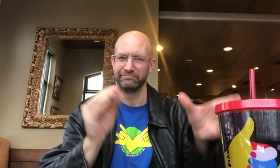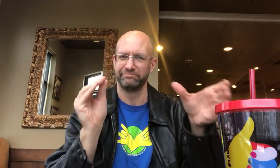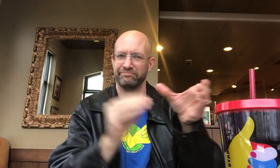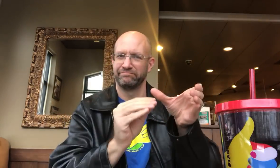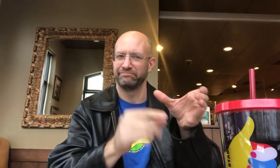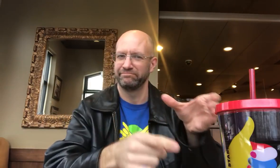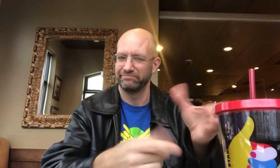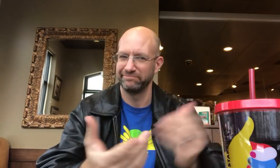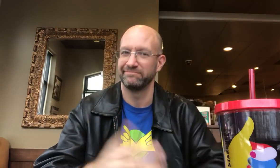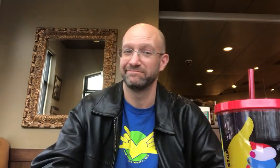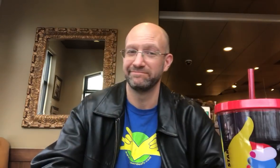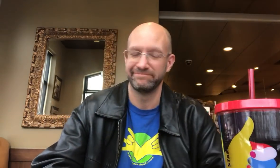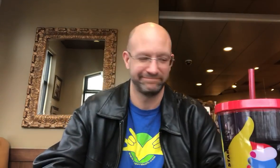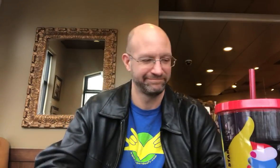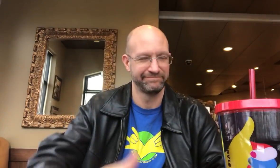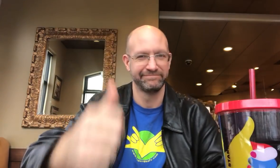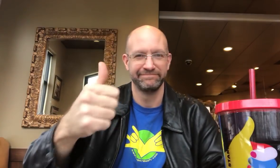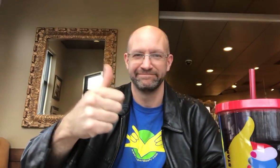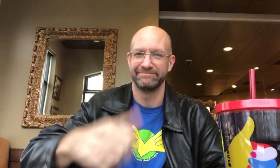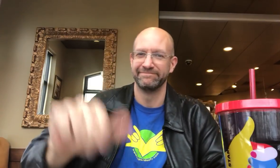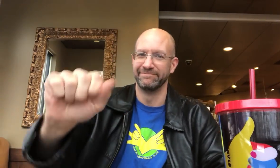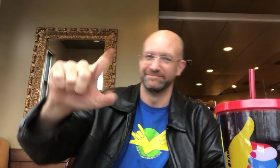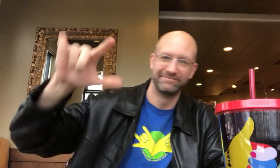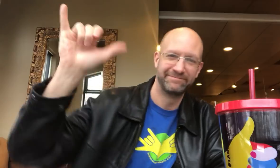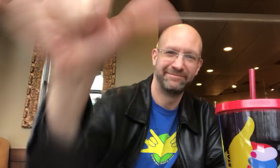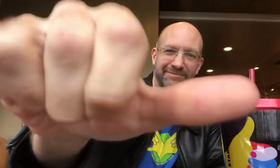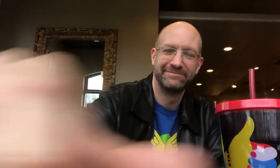And placing it on a cup. Thumbs up! ASL THAT!